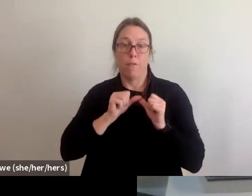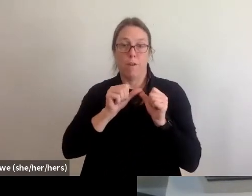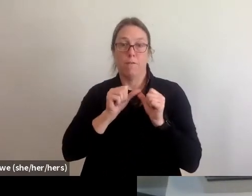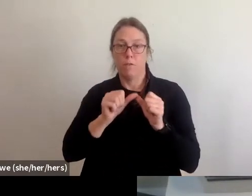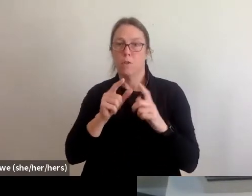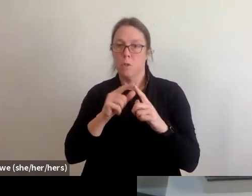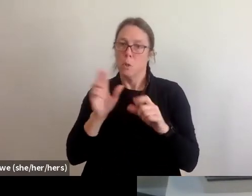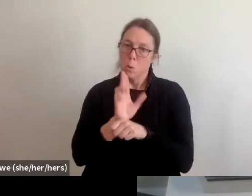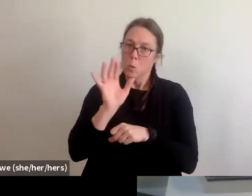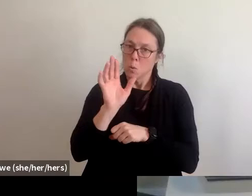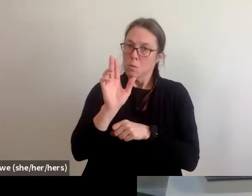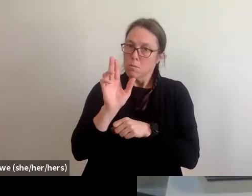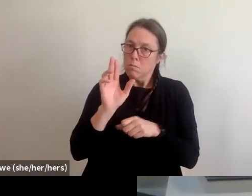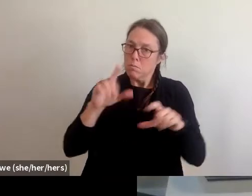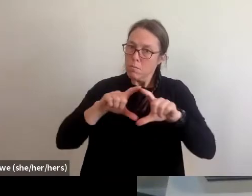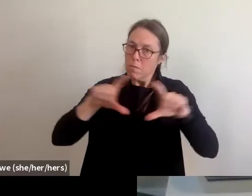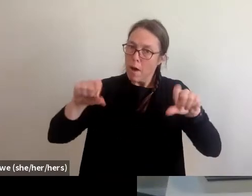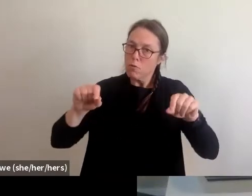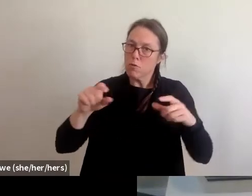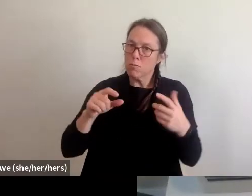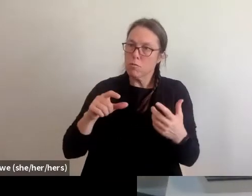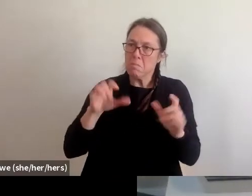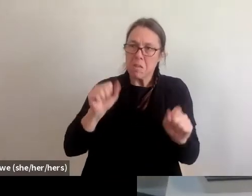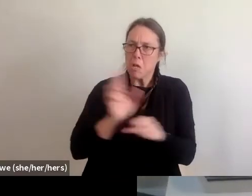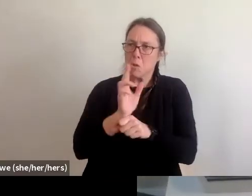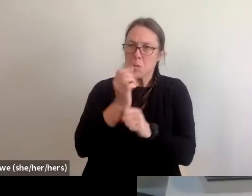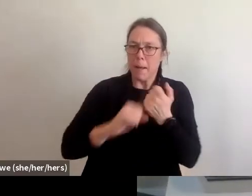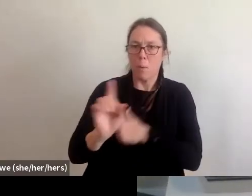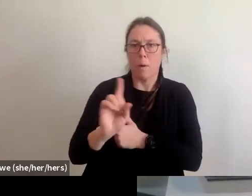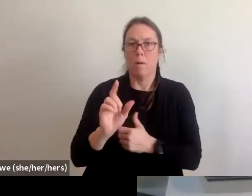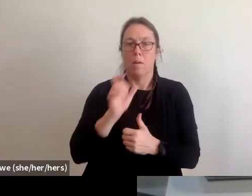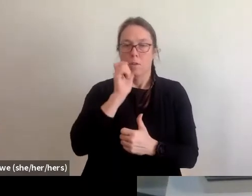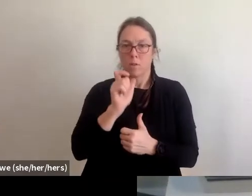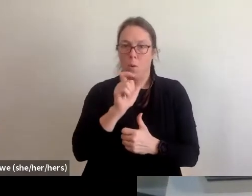those vouchers are portable. So folks can kind of move out of the disaster area